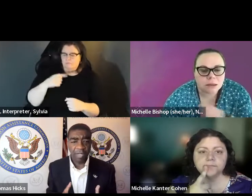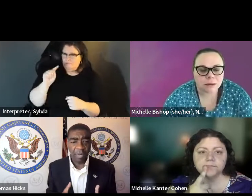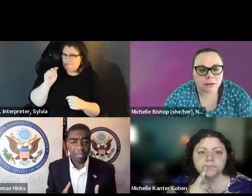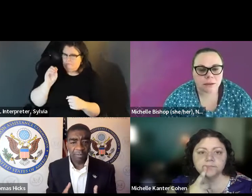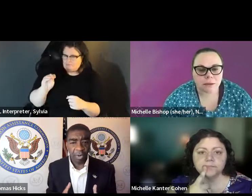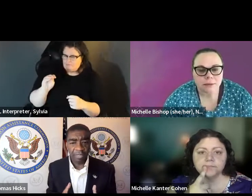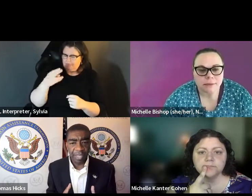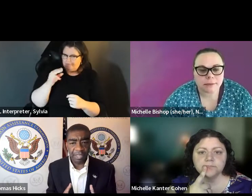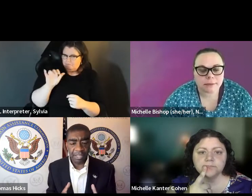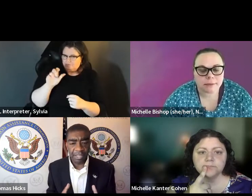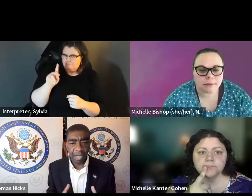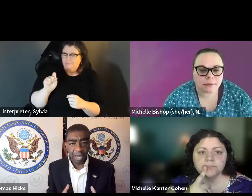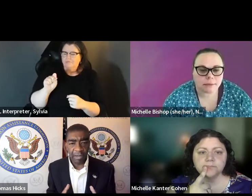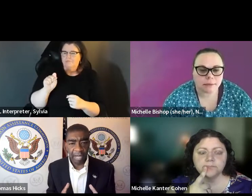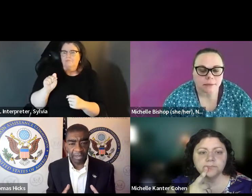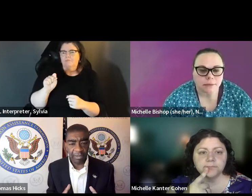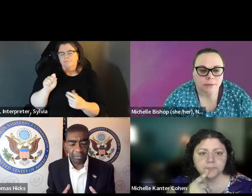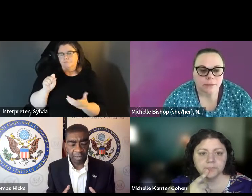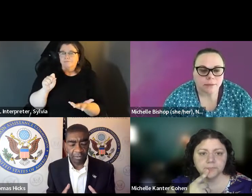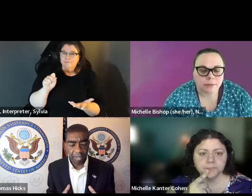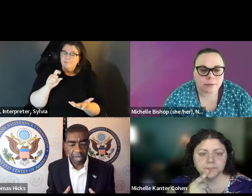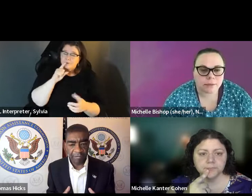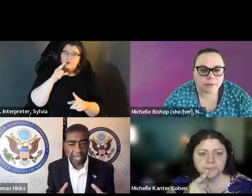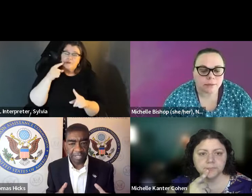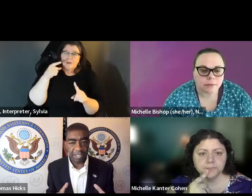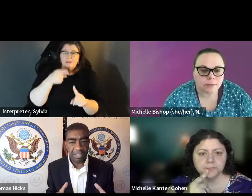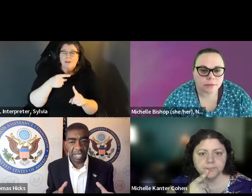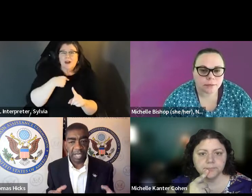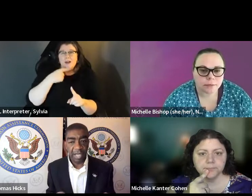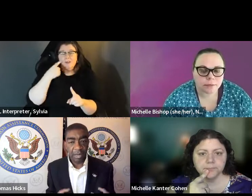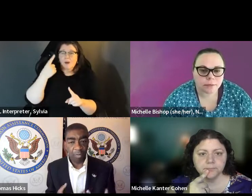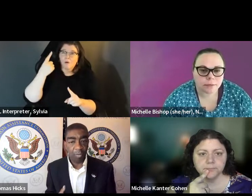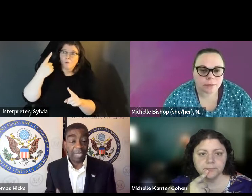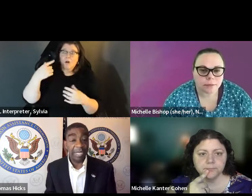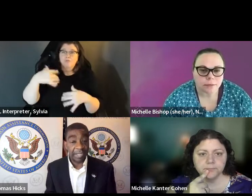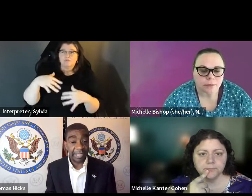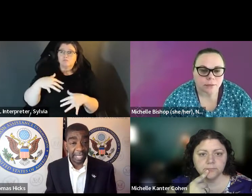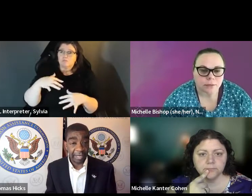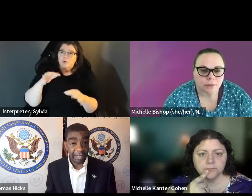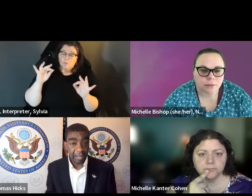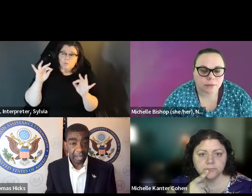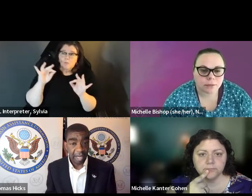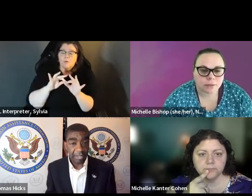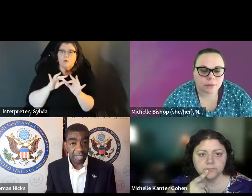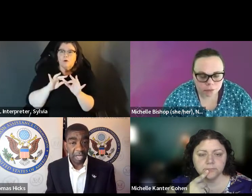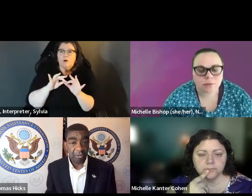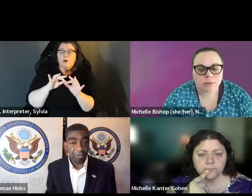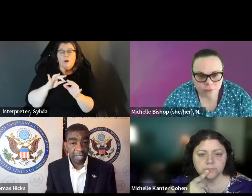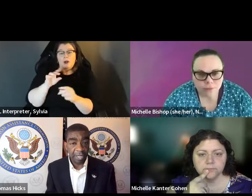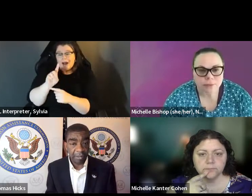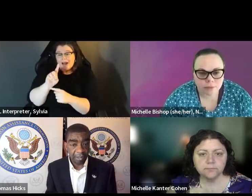» Tom: Well, I think -- this is Tom Hicks. I think one of the most important things to talk about and to clarify is to say